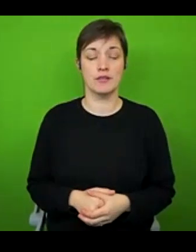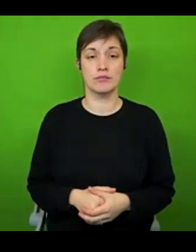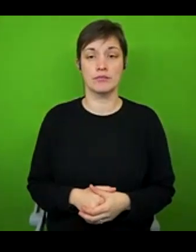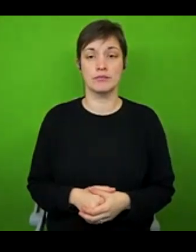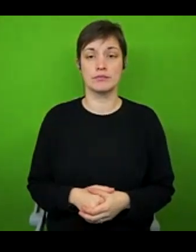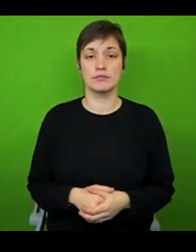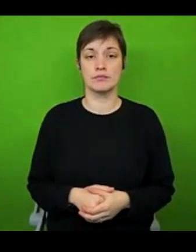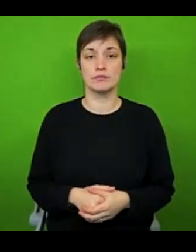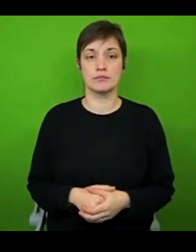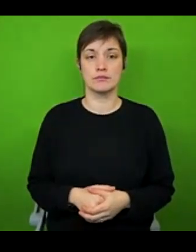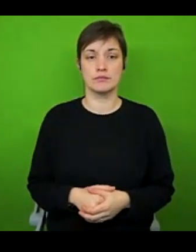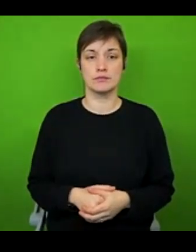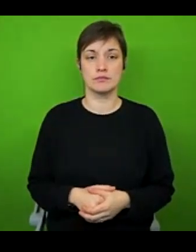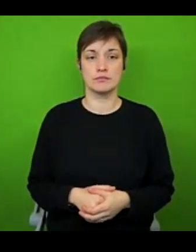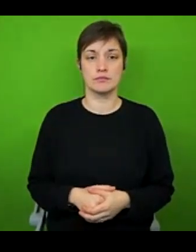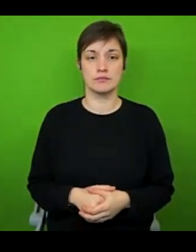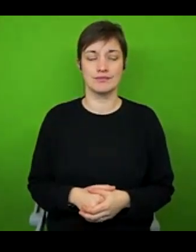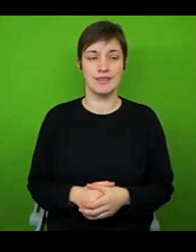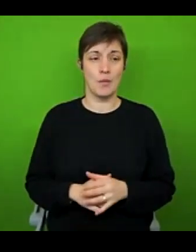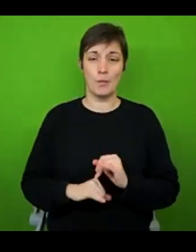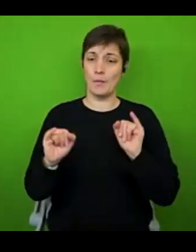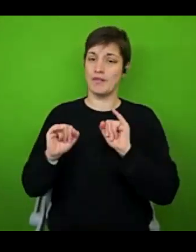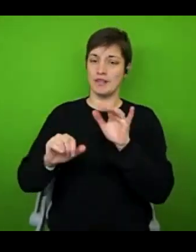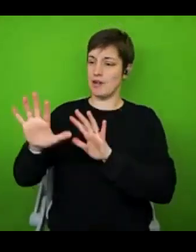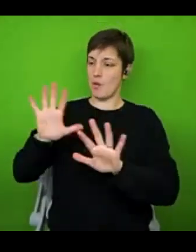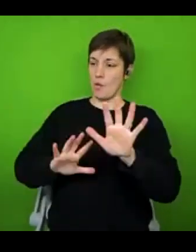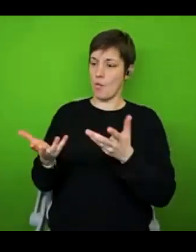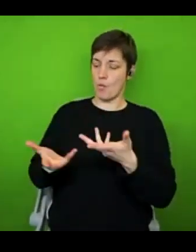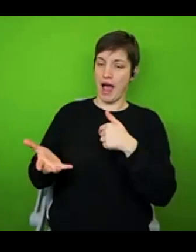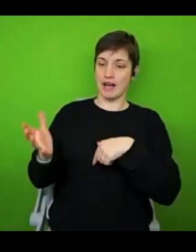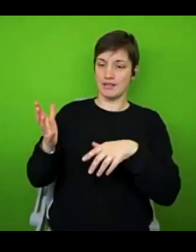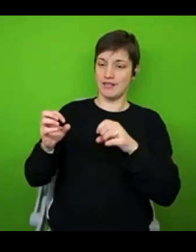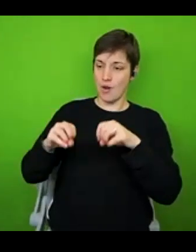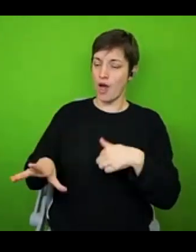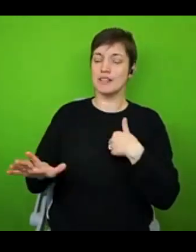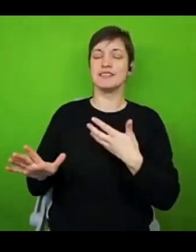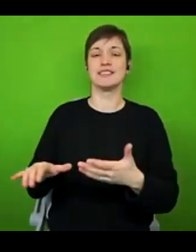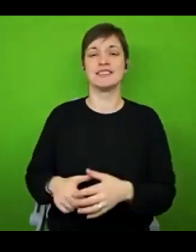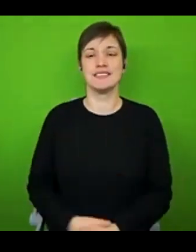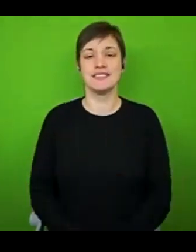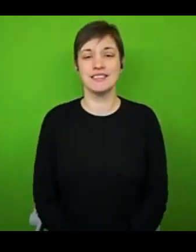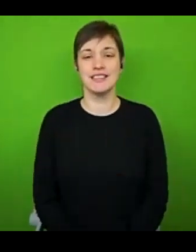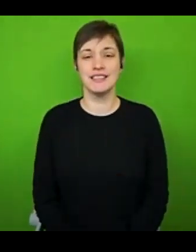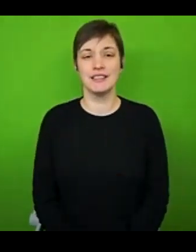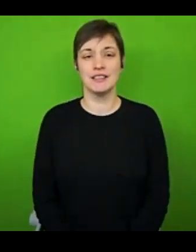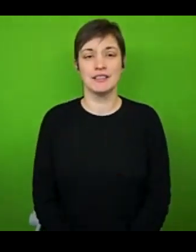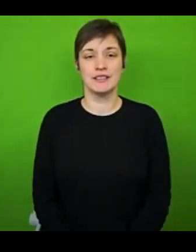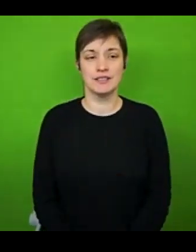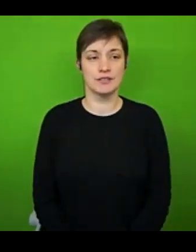Oh, no, I've lost my place. Oh, no. Awh, thank you so much